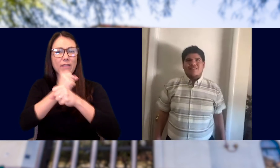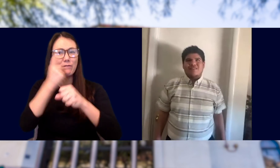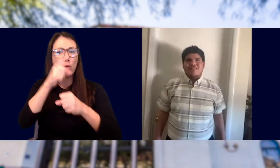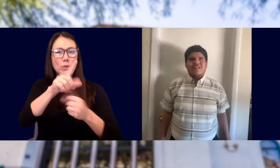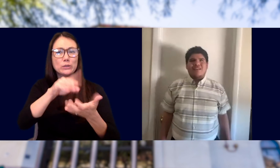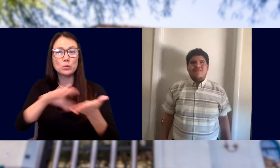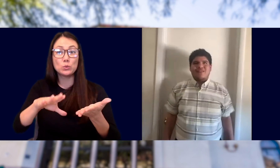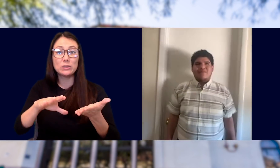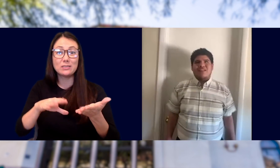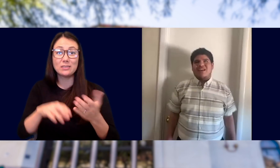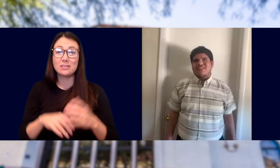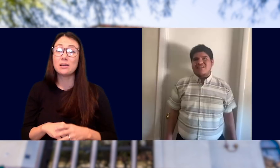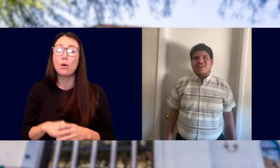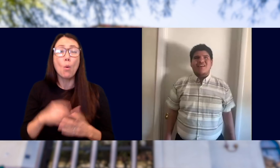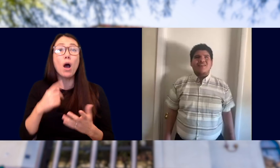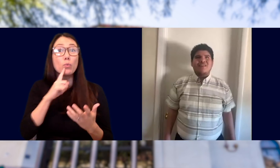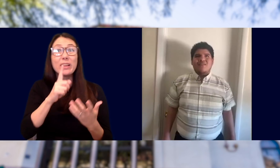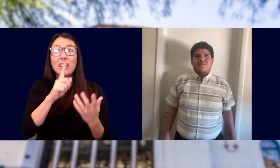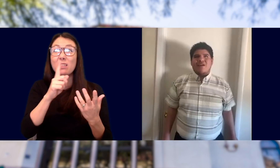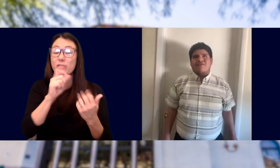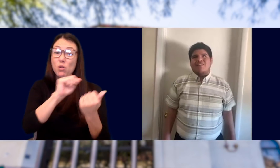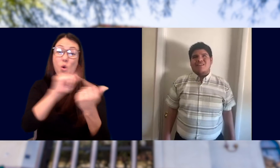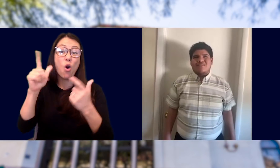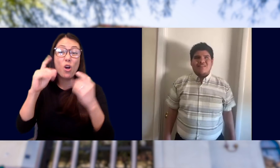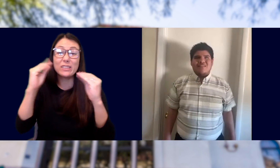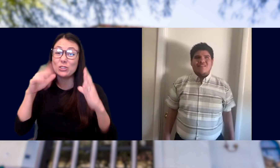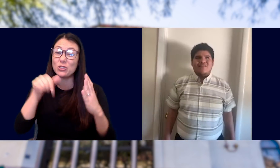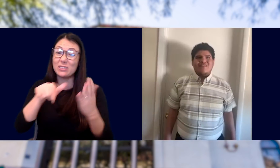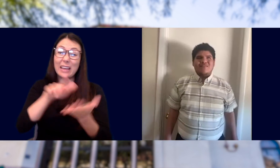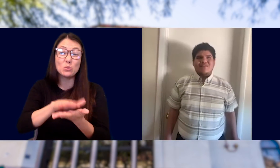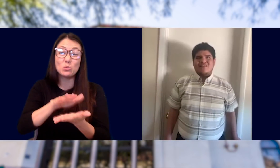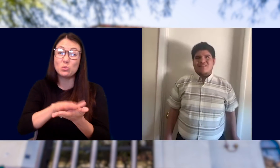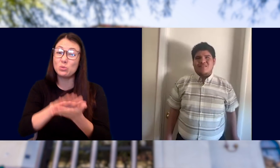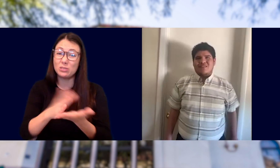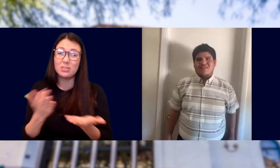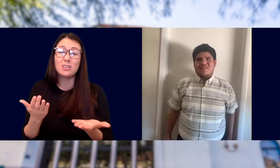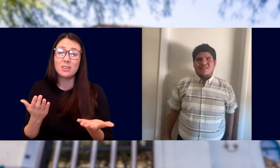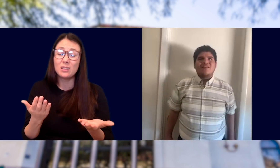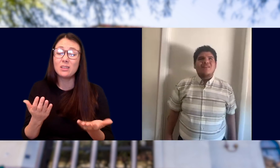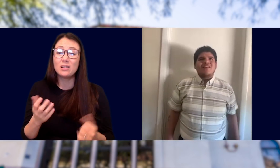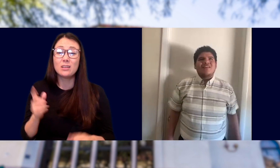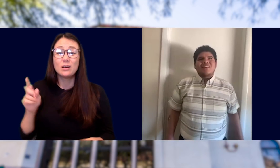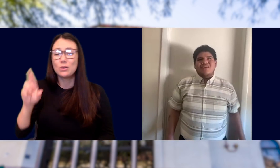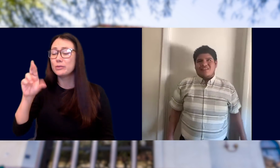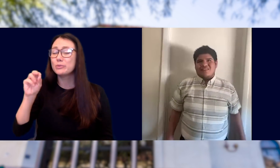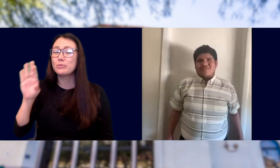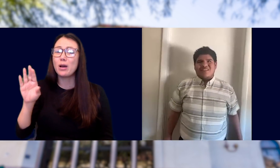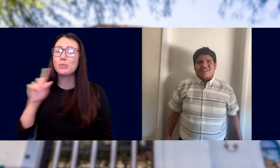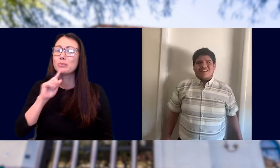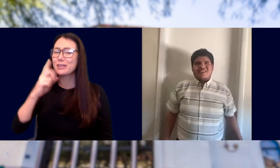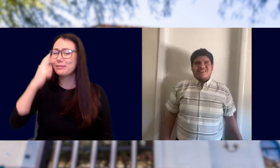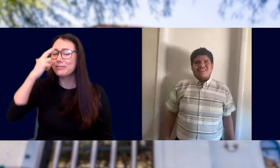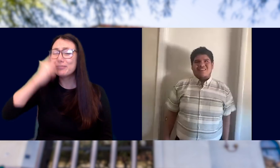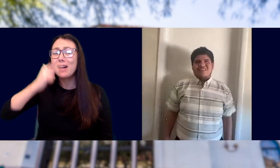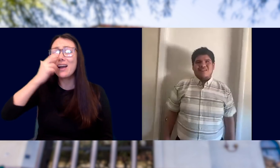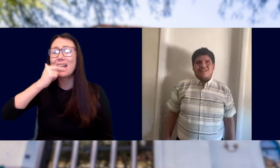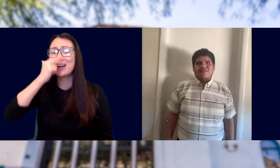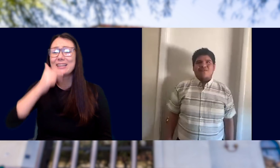HE’S ALWAYS STANDING UP FOR THEM AND I CAN SAY THAT FOR EVERY TEACHER AT THAT SCHOOL. HE’S REALLY, HE 'S JUST FUNNY,